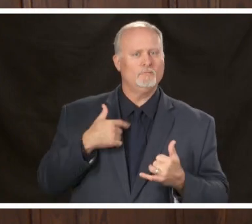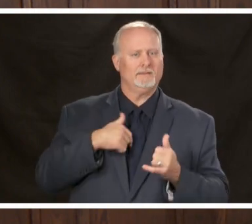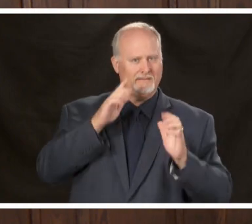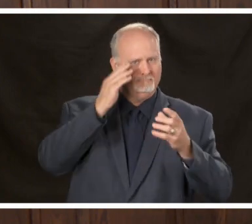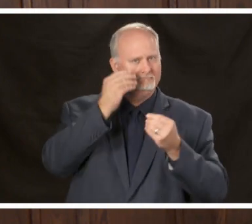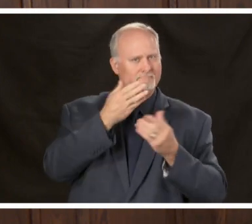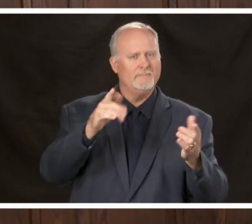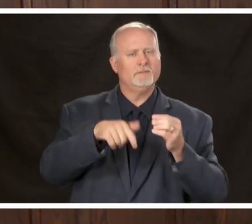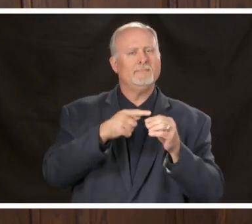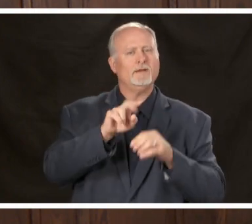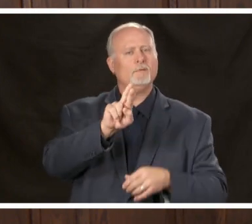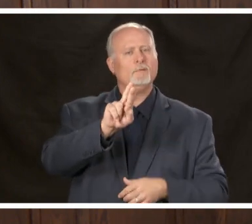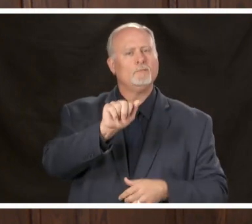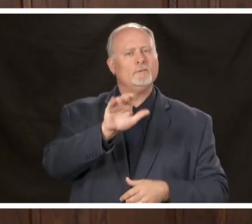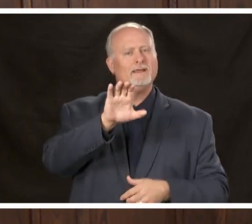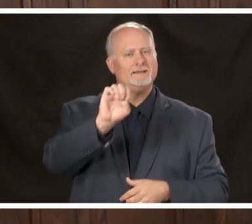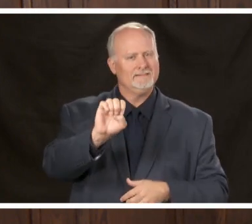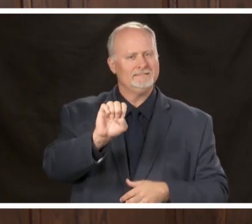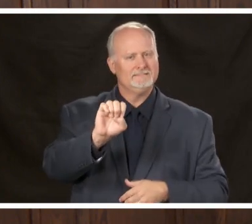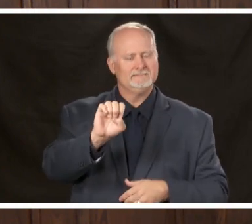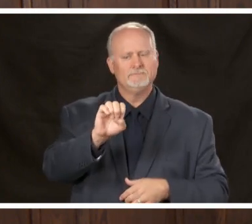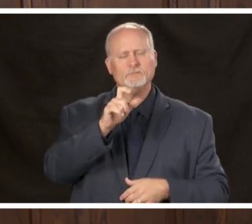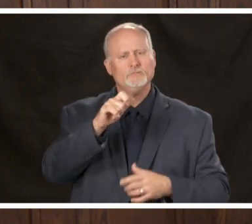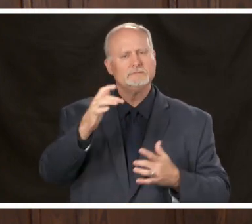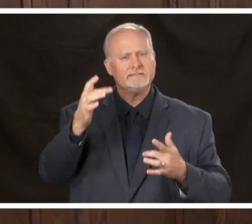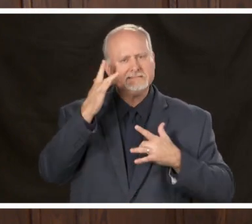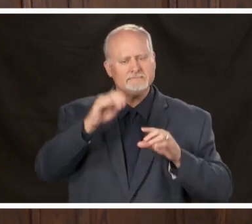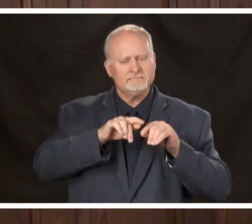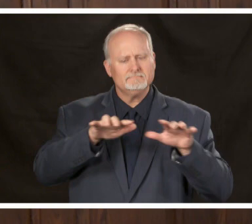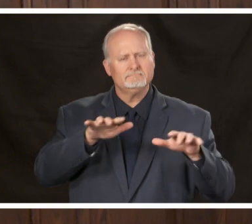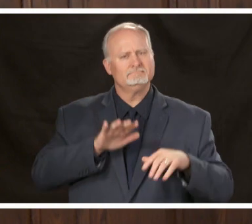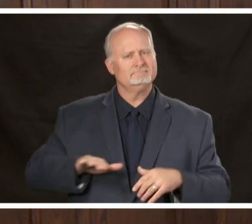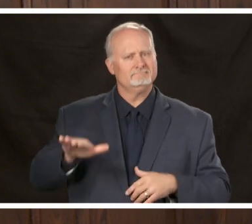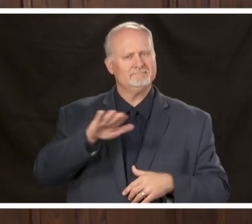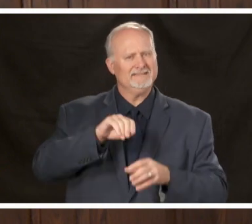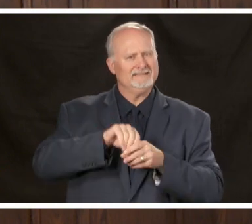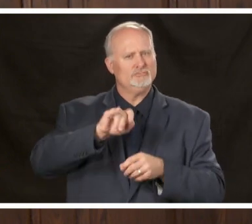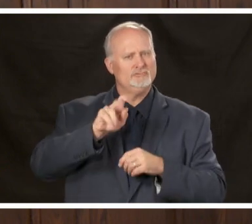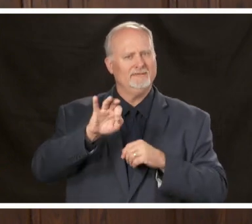racial breakdown of COVID-19 in our population in Jefferson County